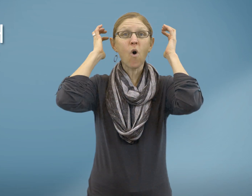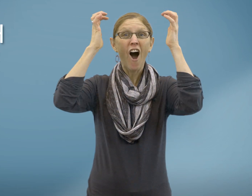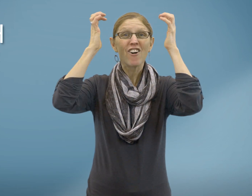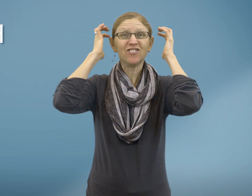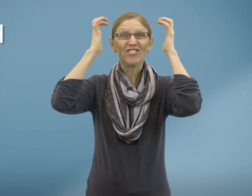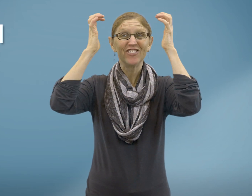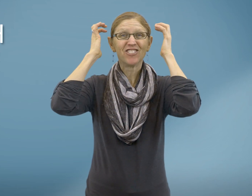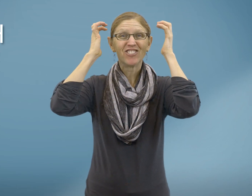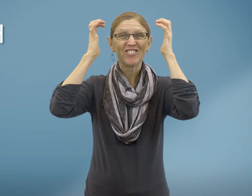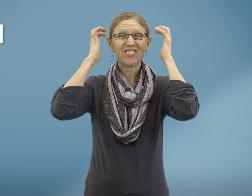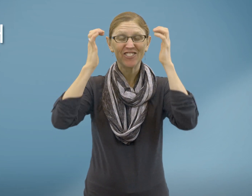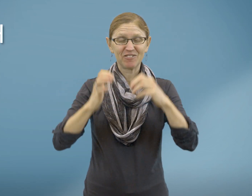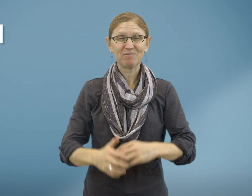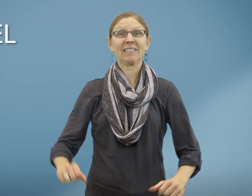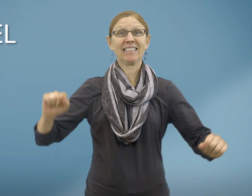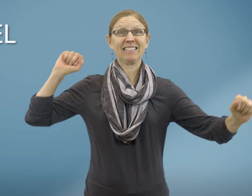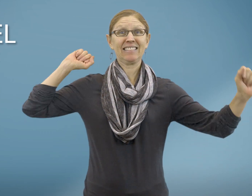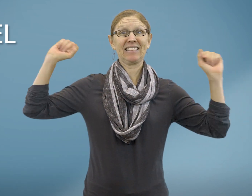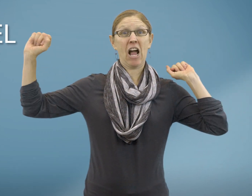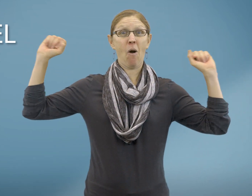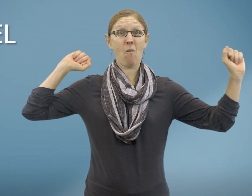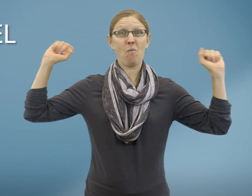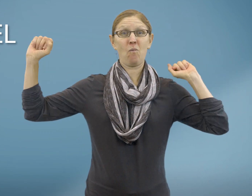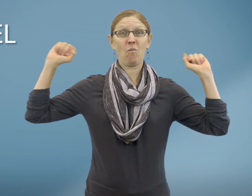Wash Towel